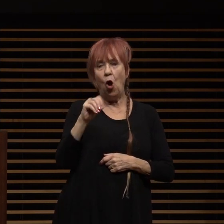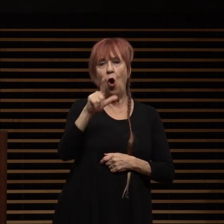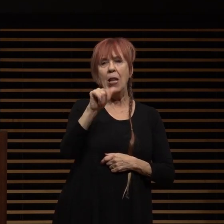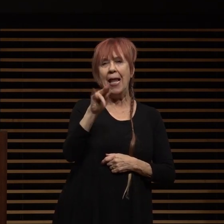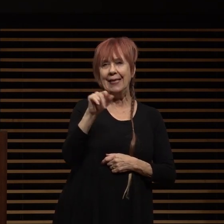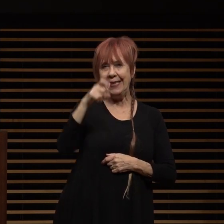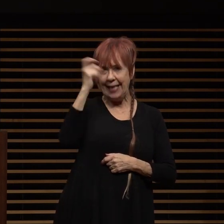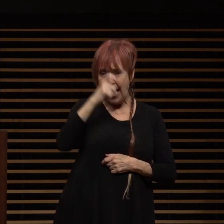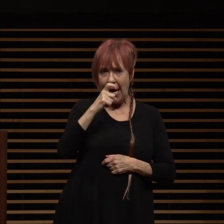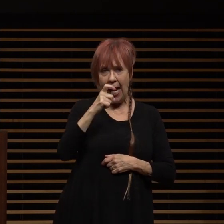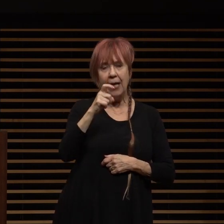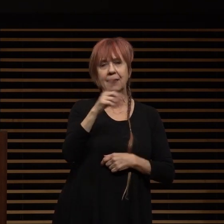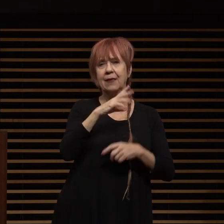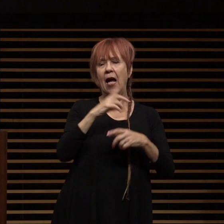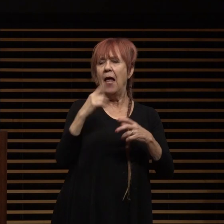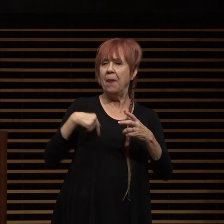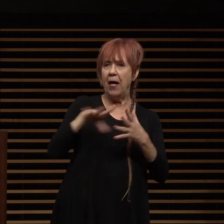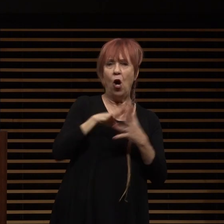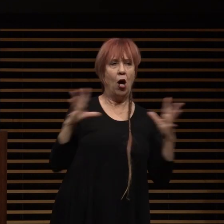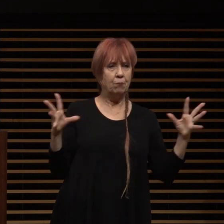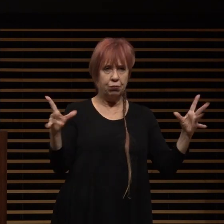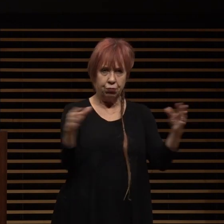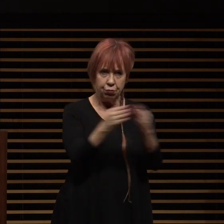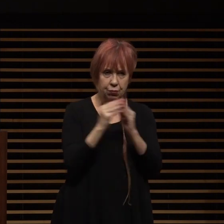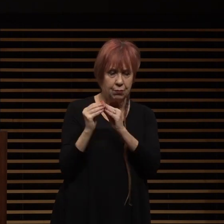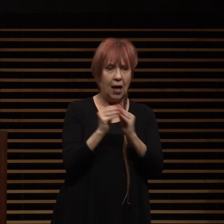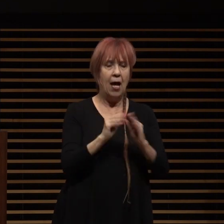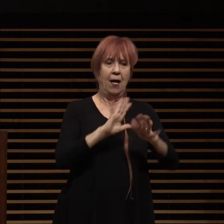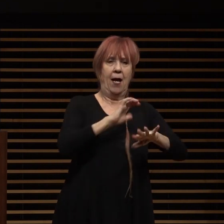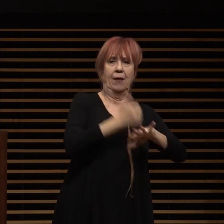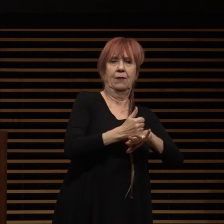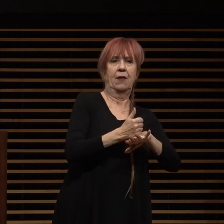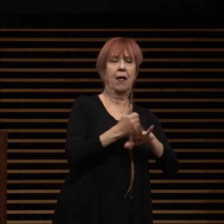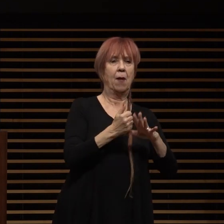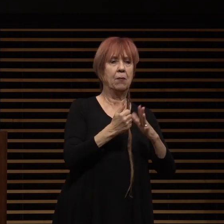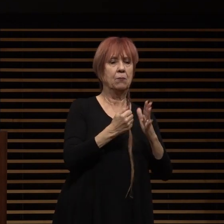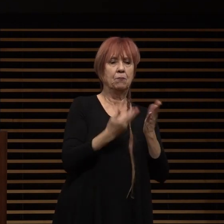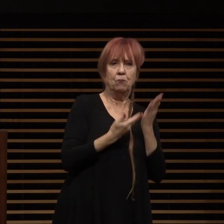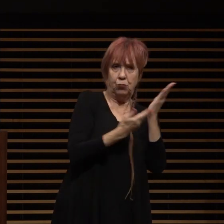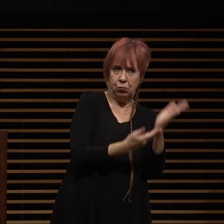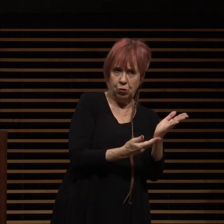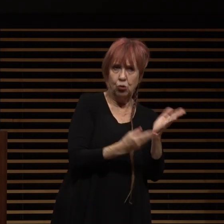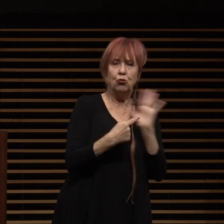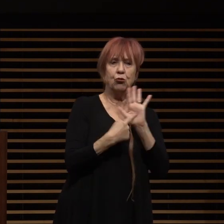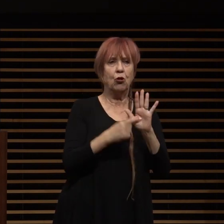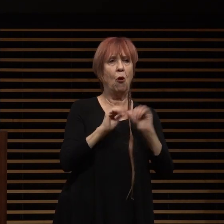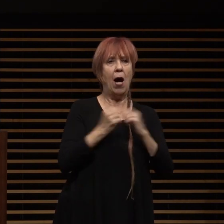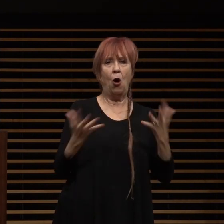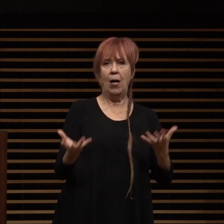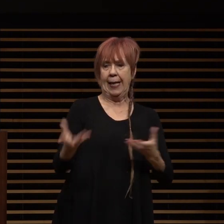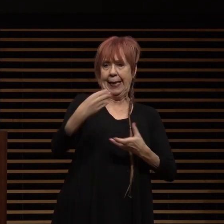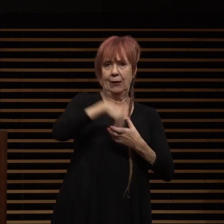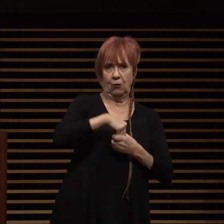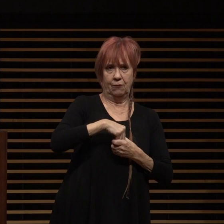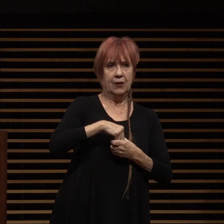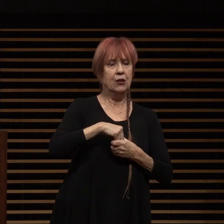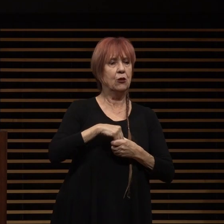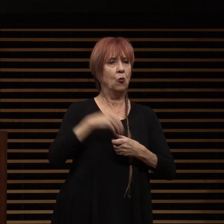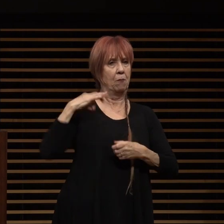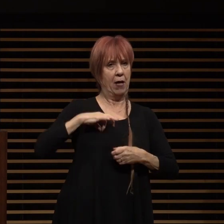our guided pathways framework and other campus-wide initiatives that show us how inclusivity is instrumental in how we